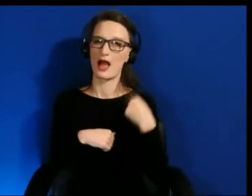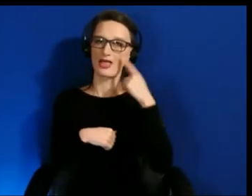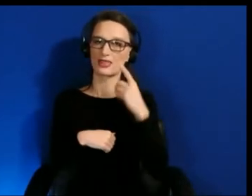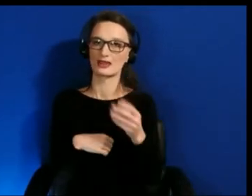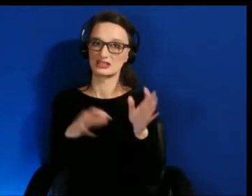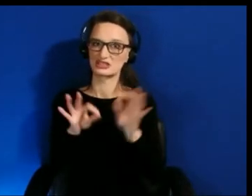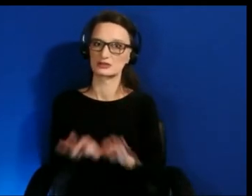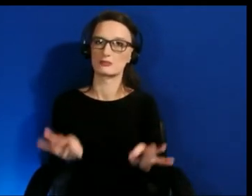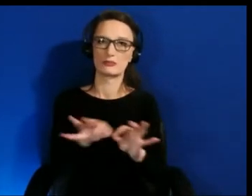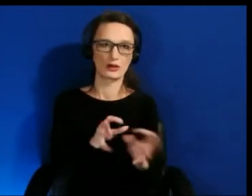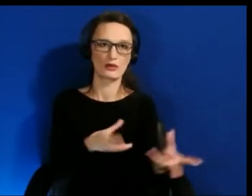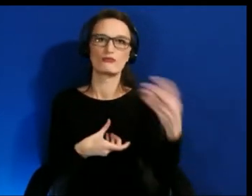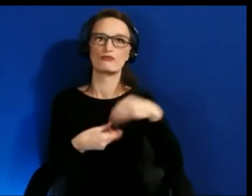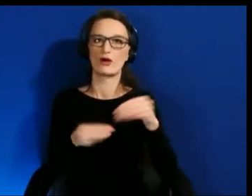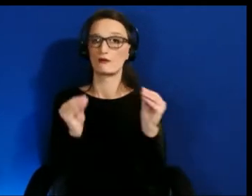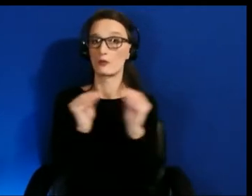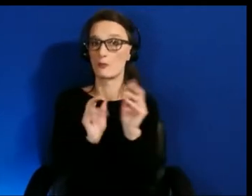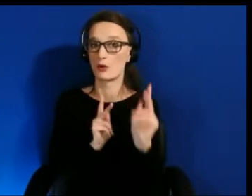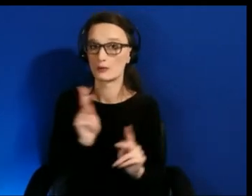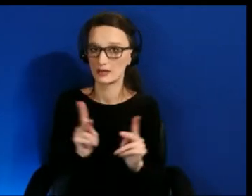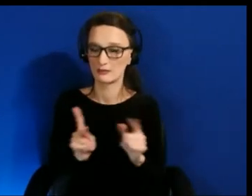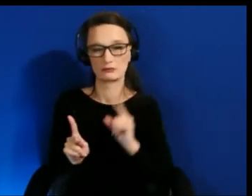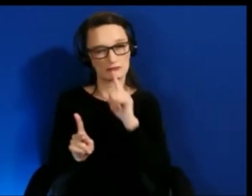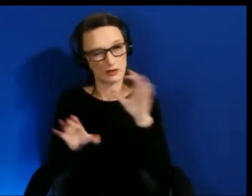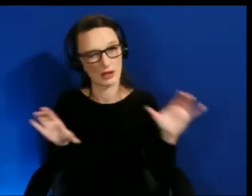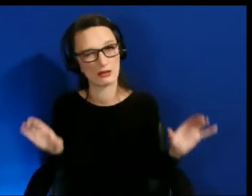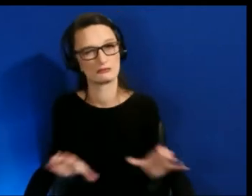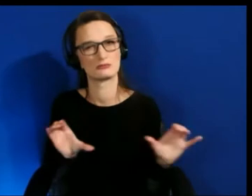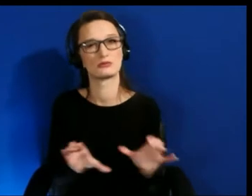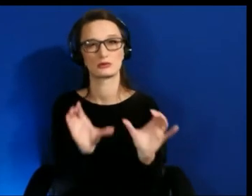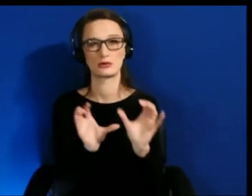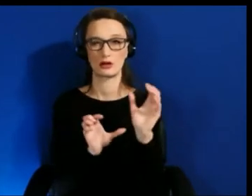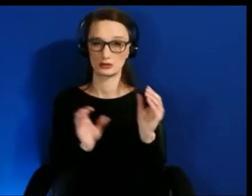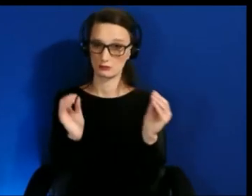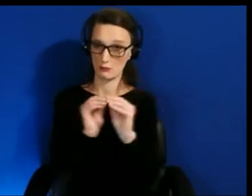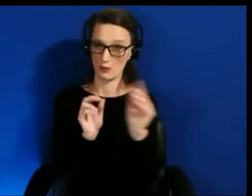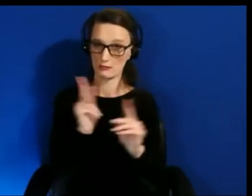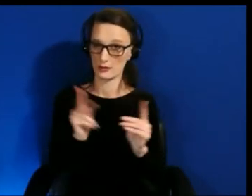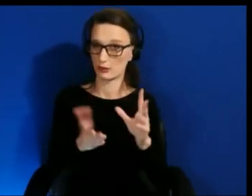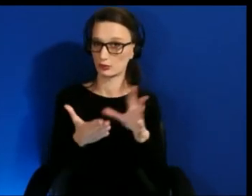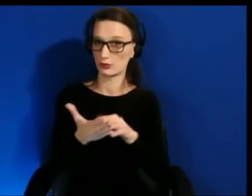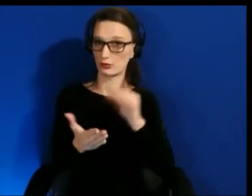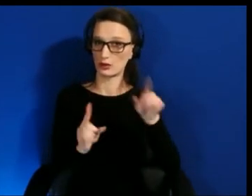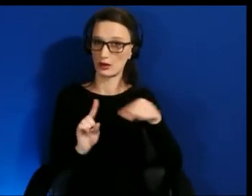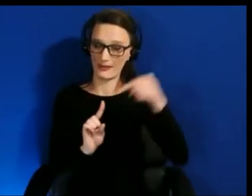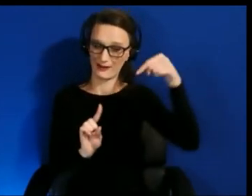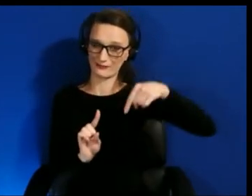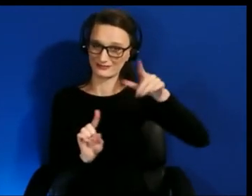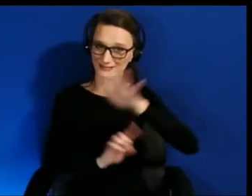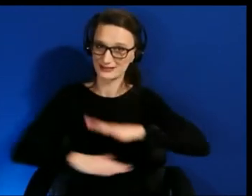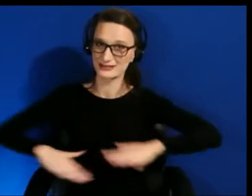encouraging more people to learn about this space so that we can fill those gaps. Right?